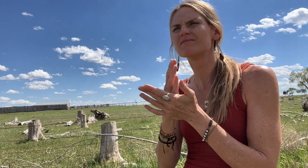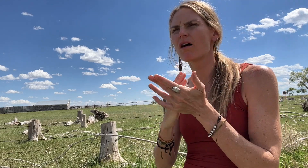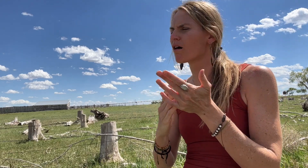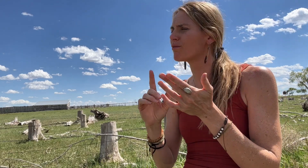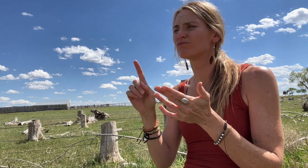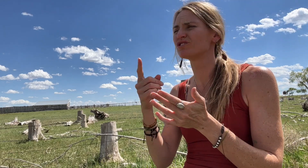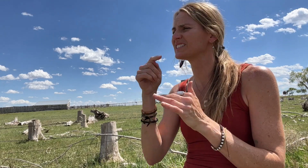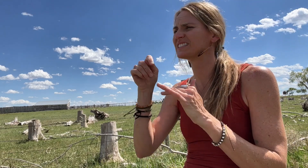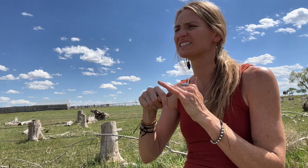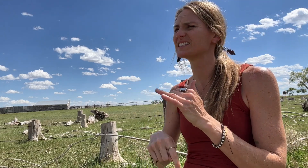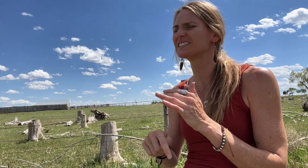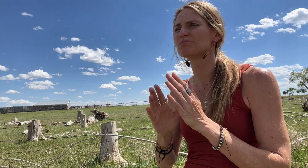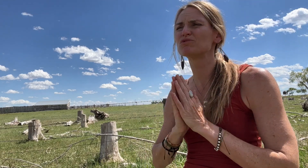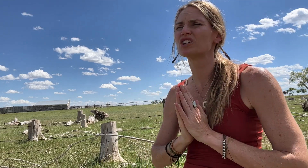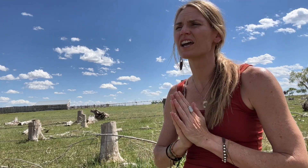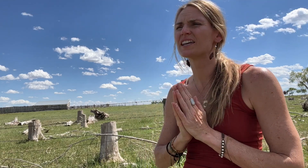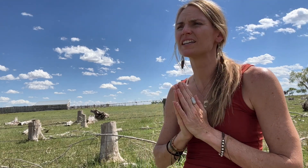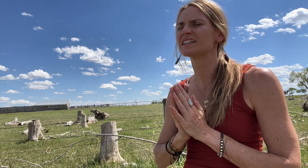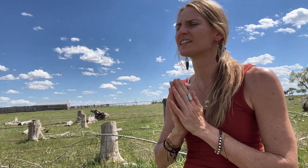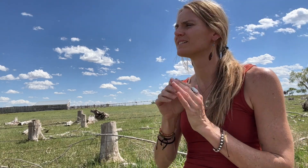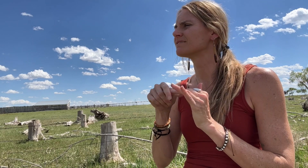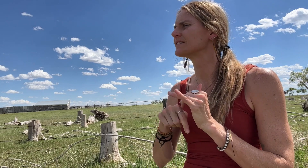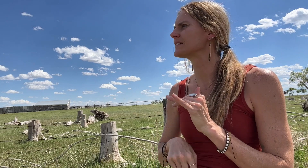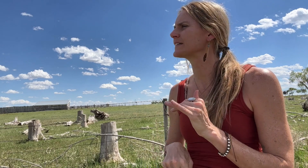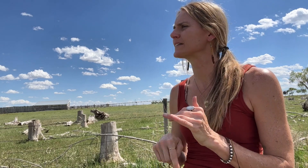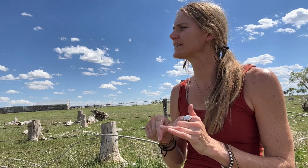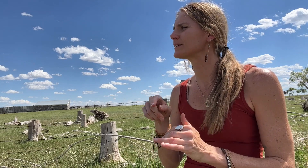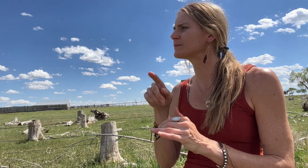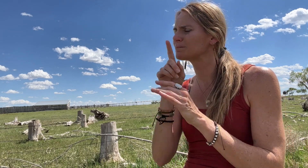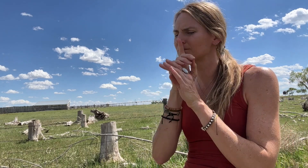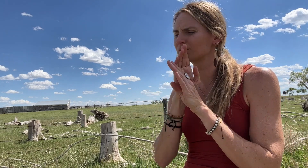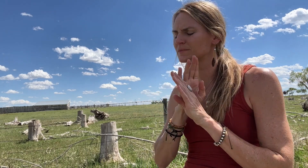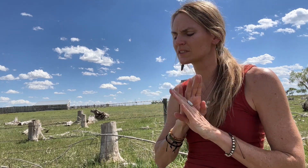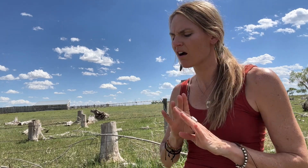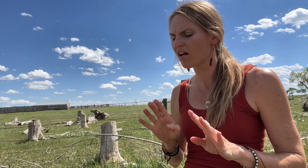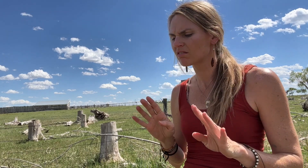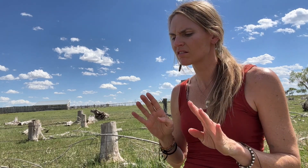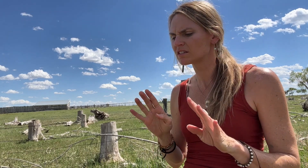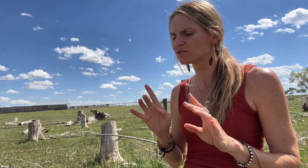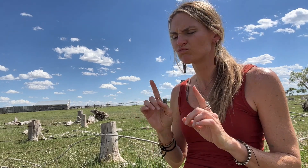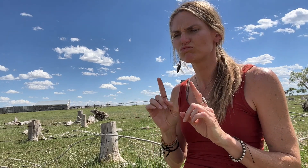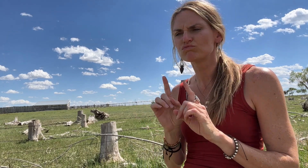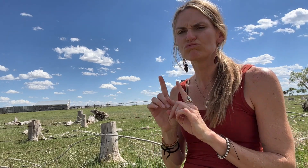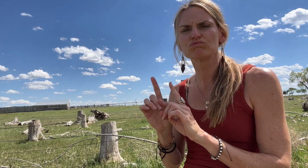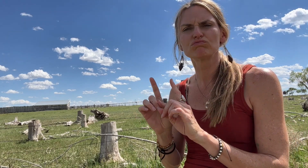Our time together was deep , whether we were conversing, praying, or spending